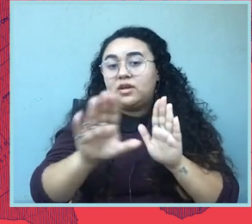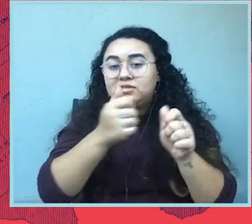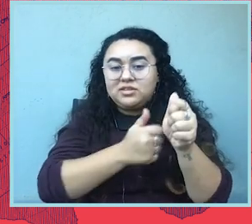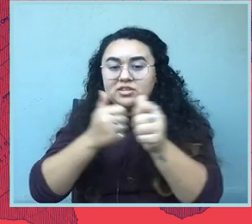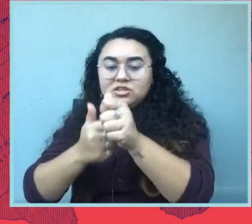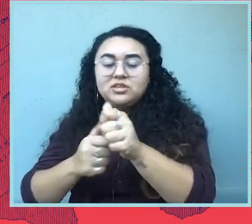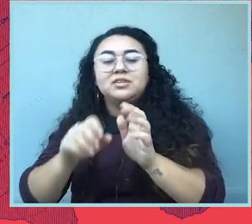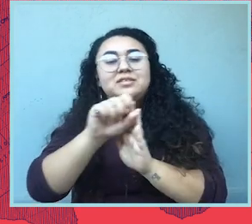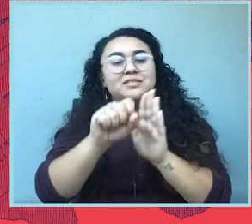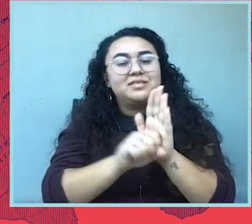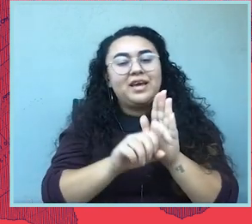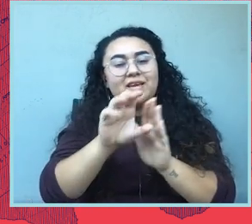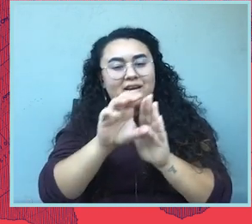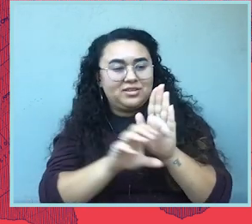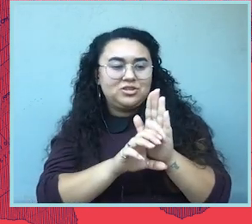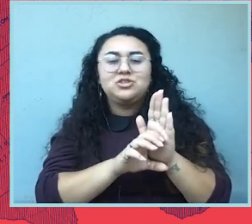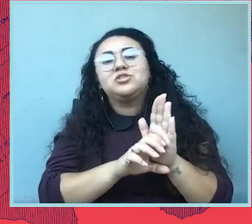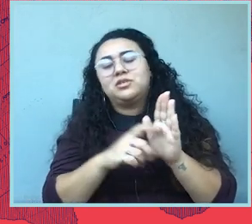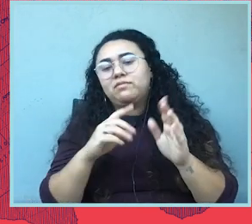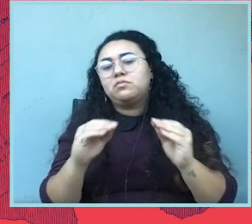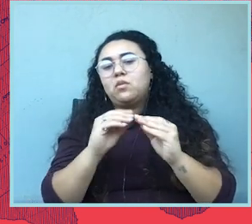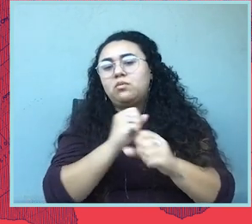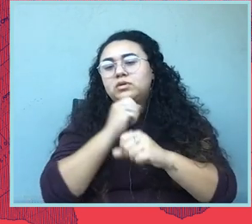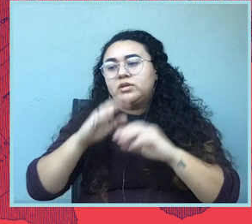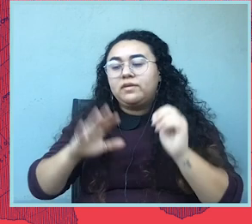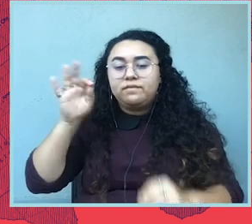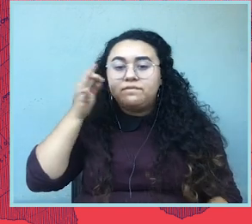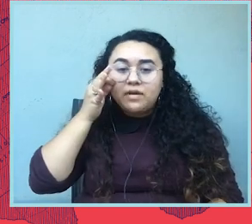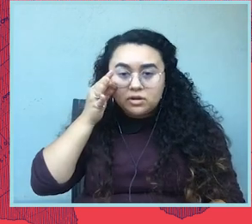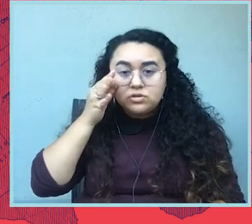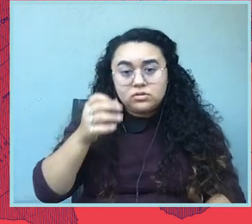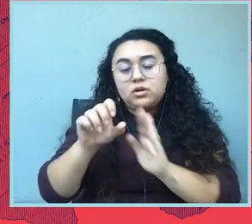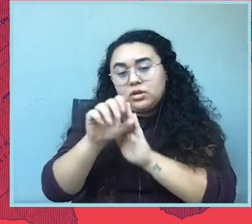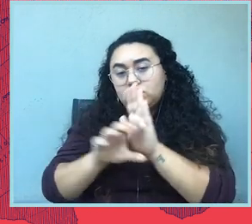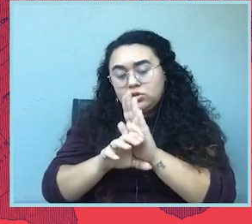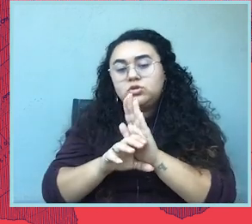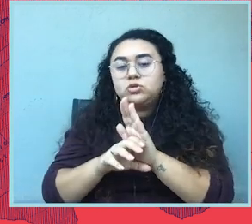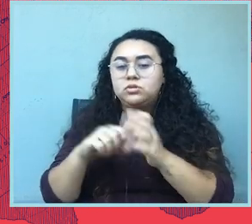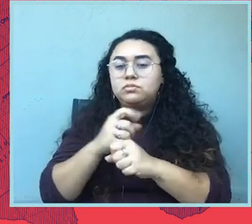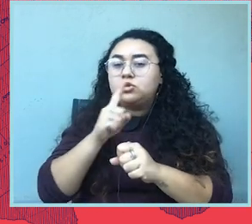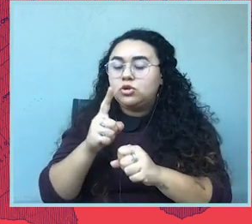that state constitutions provide greater protection than the federal constitution to ensure the right to abortion.